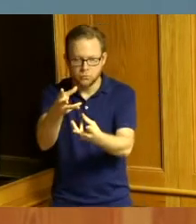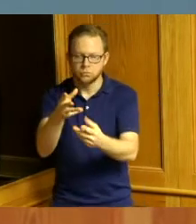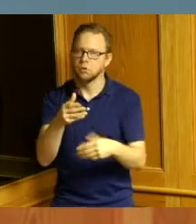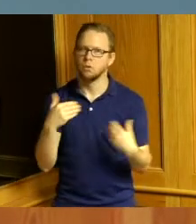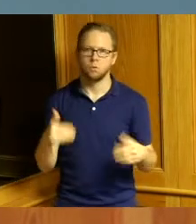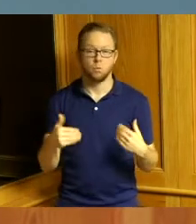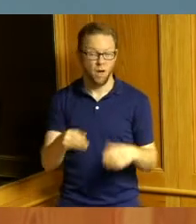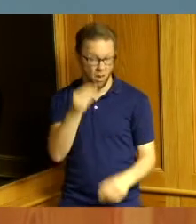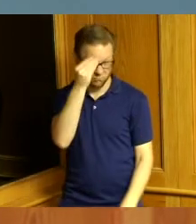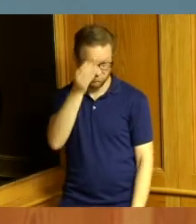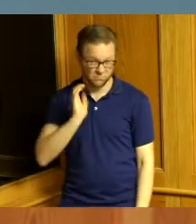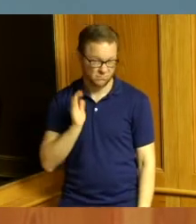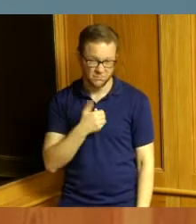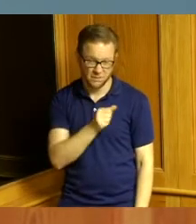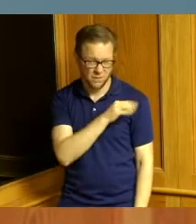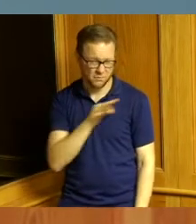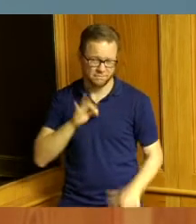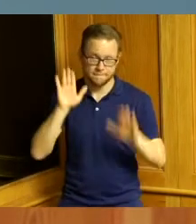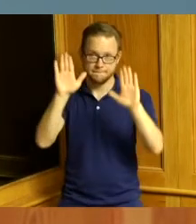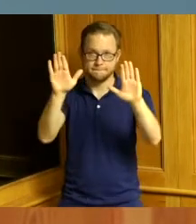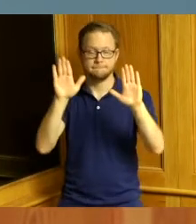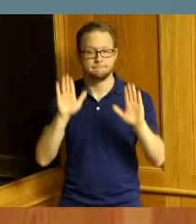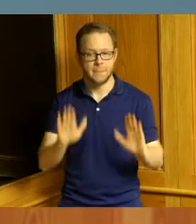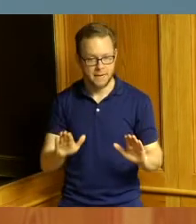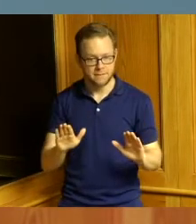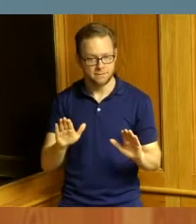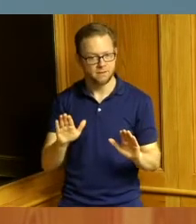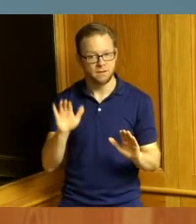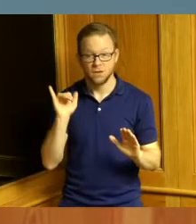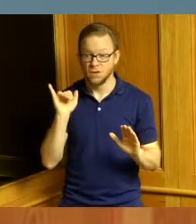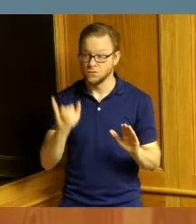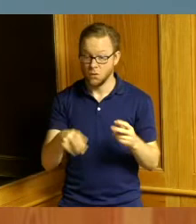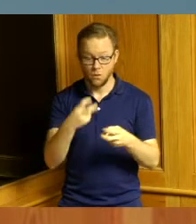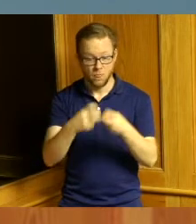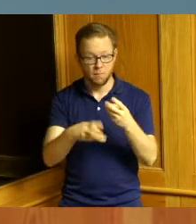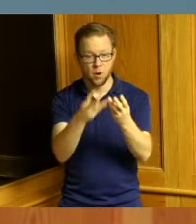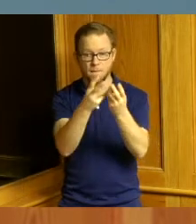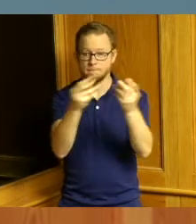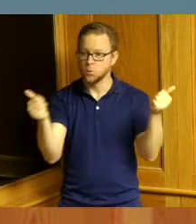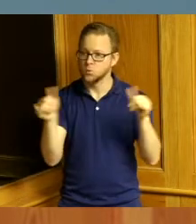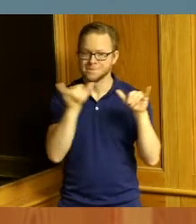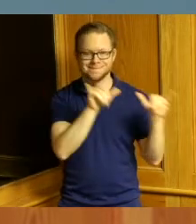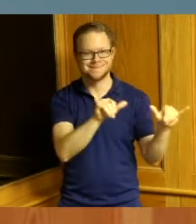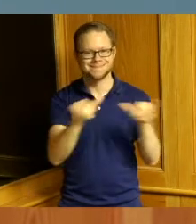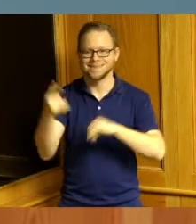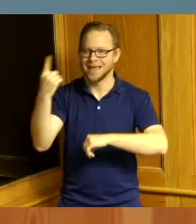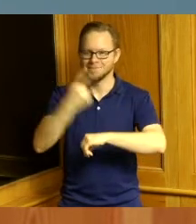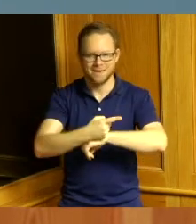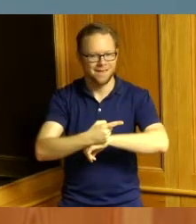all I can say and the case was solved the same day so the family remained safe in their home